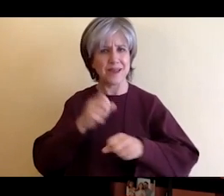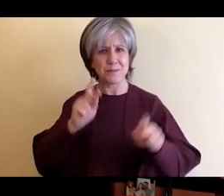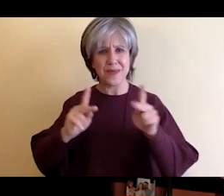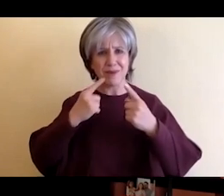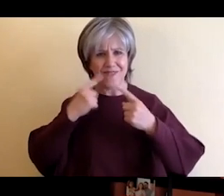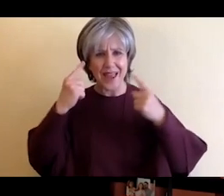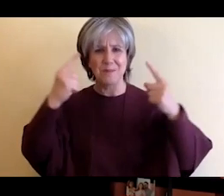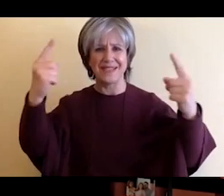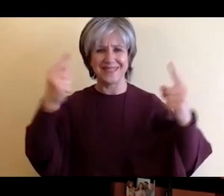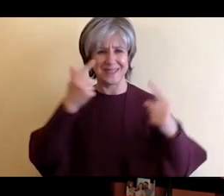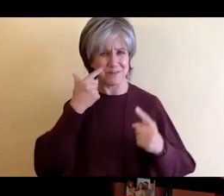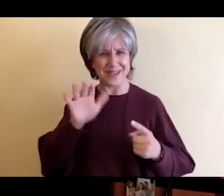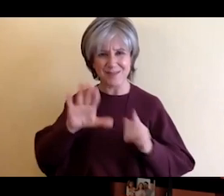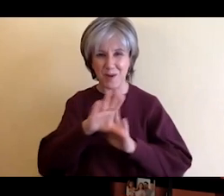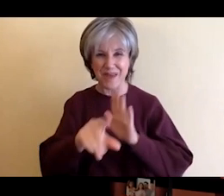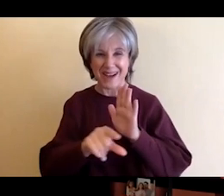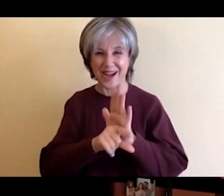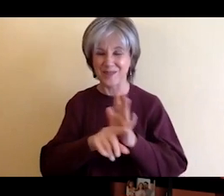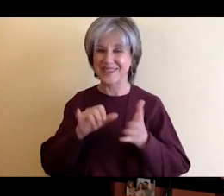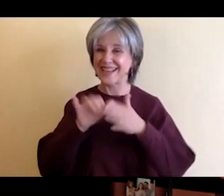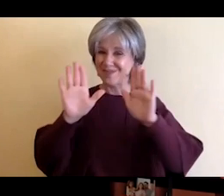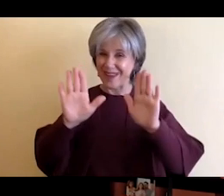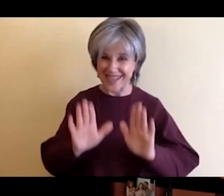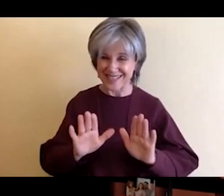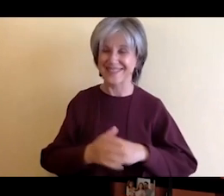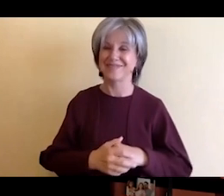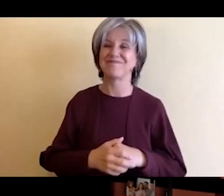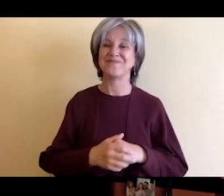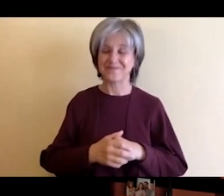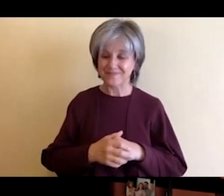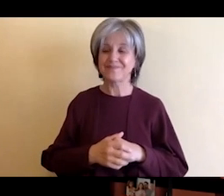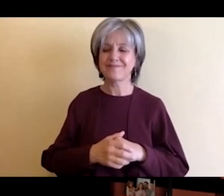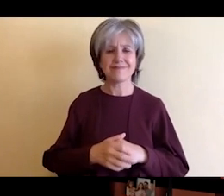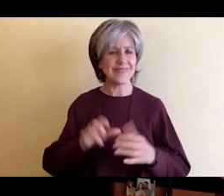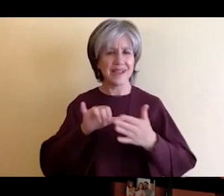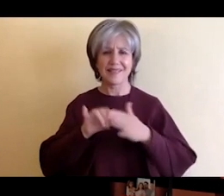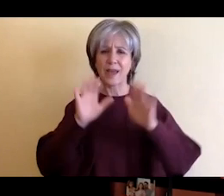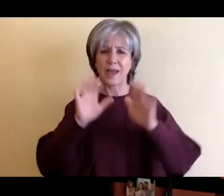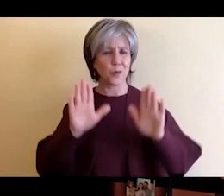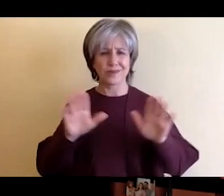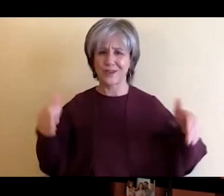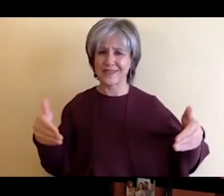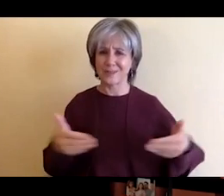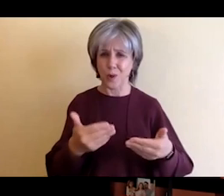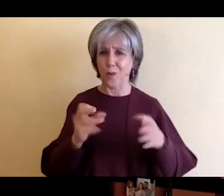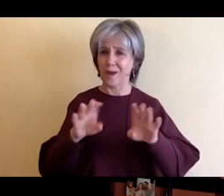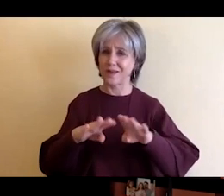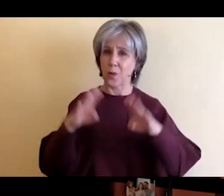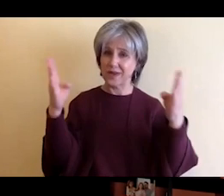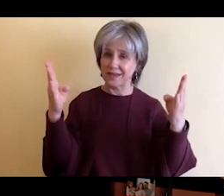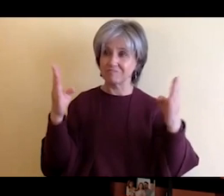Yeah fantastic, I think that was a great intro and a great opening for folks to get a better understanding of who you are particularly looking at